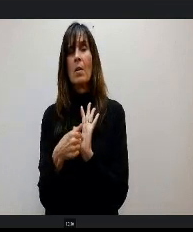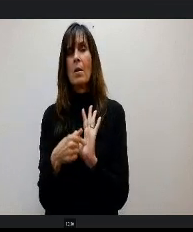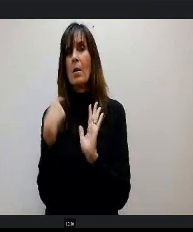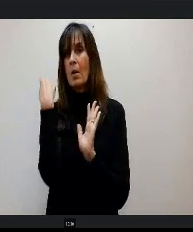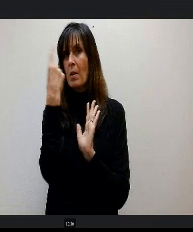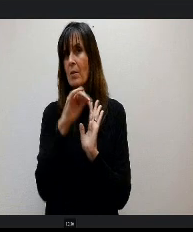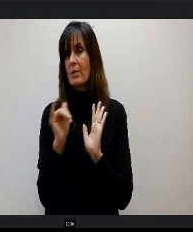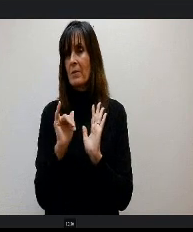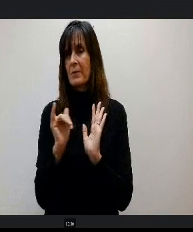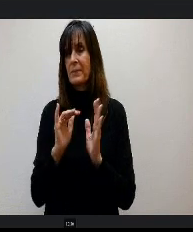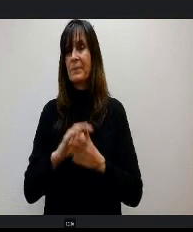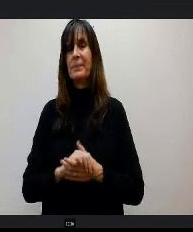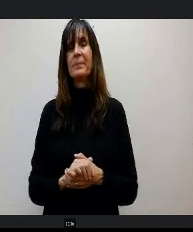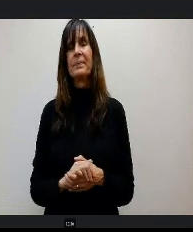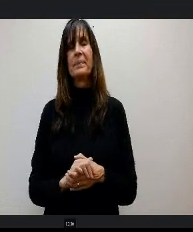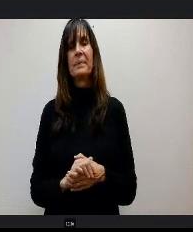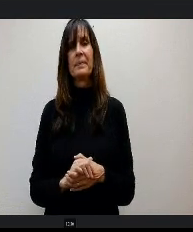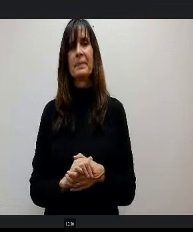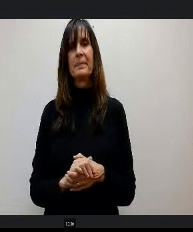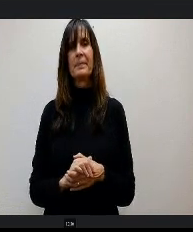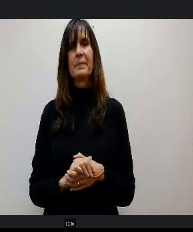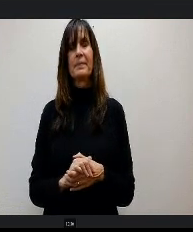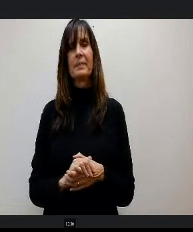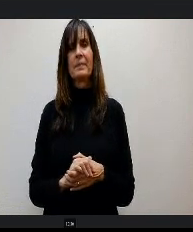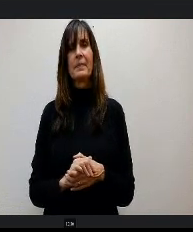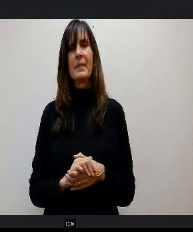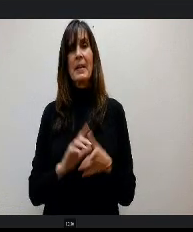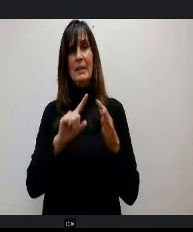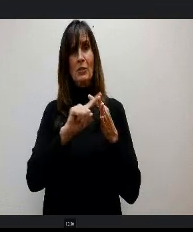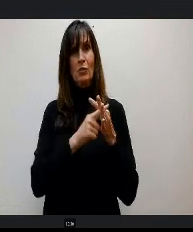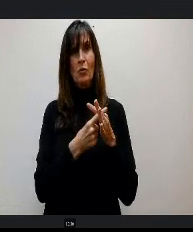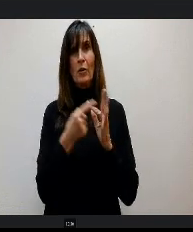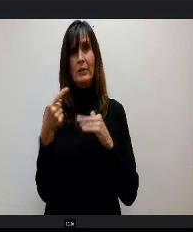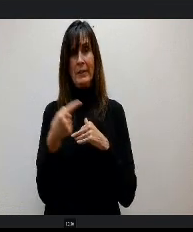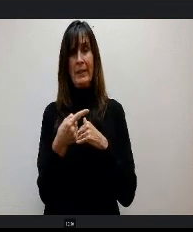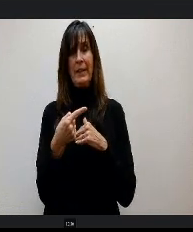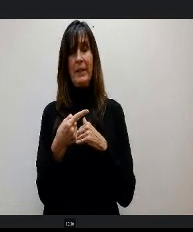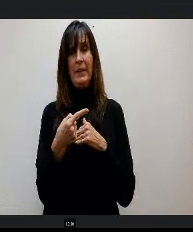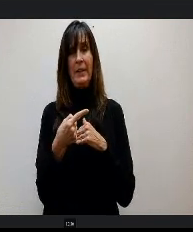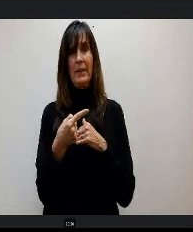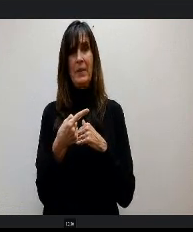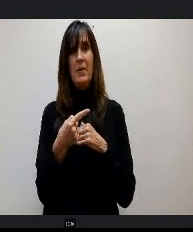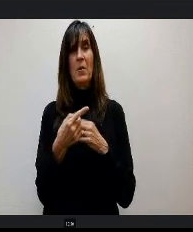So it starts here. With what the current law would